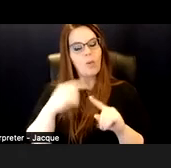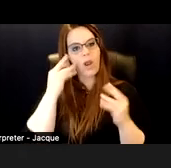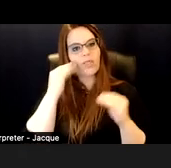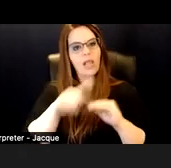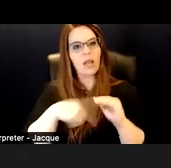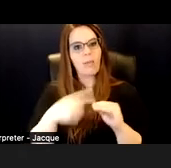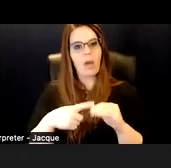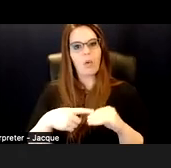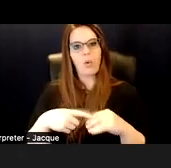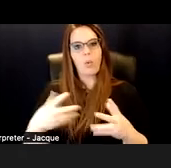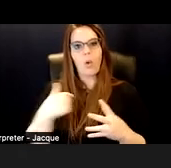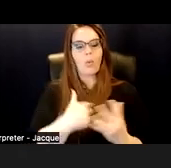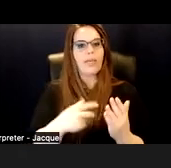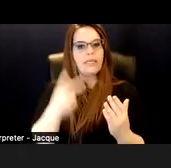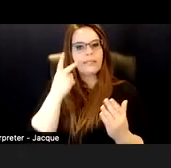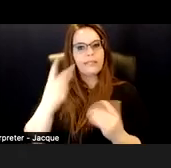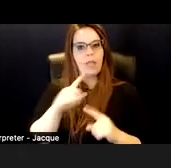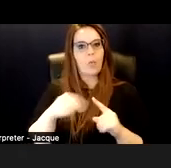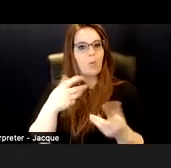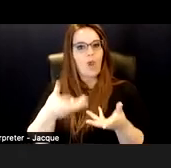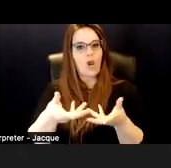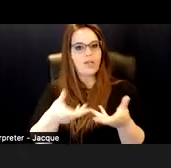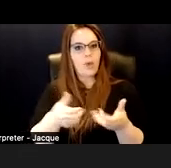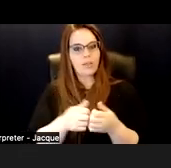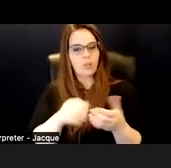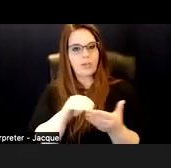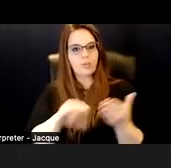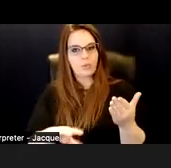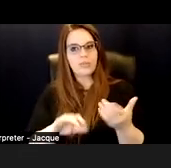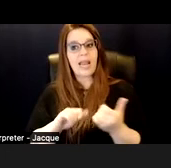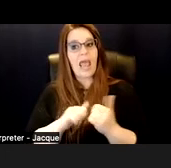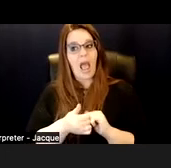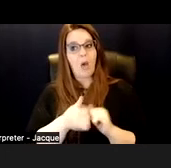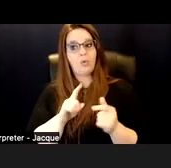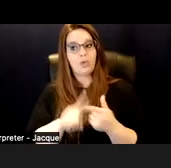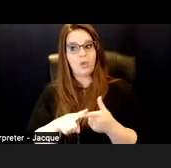we see when we're interacting with students and how to get to what else might